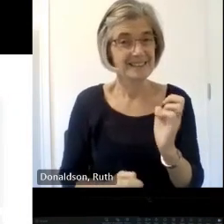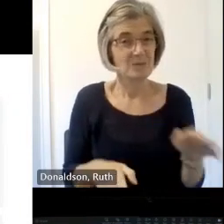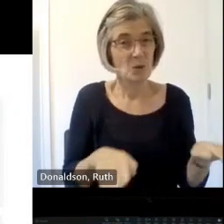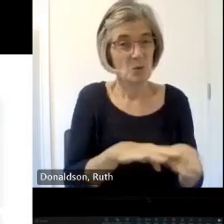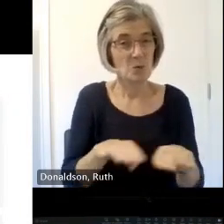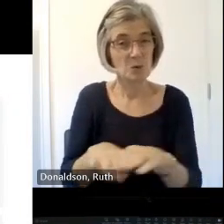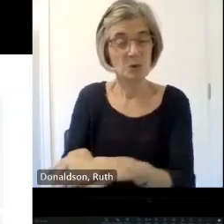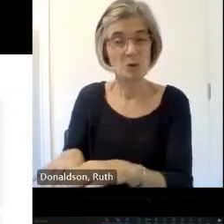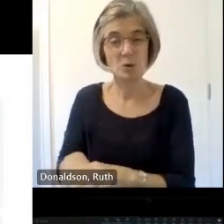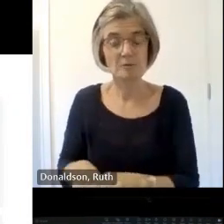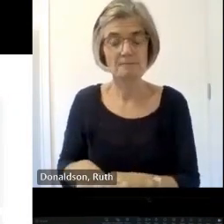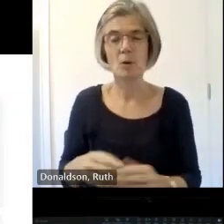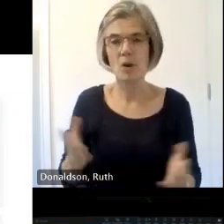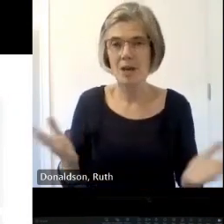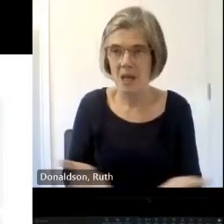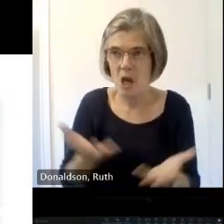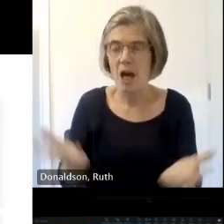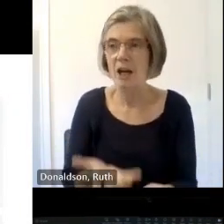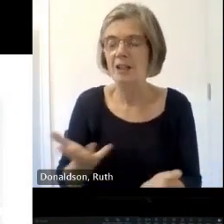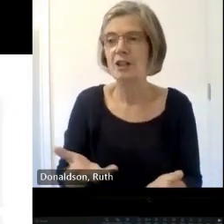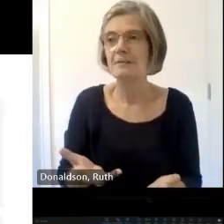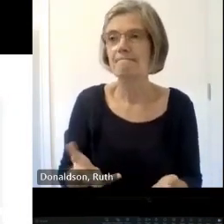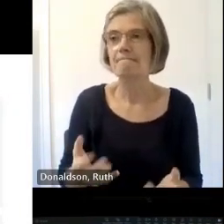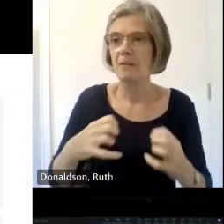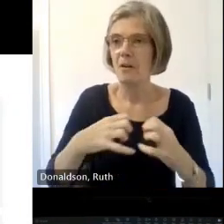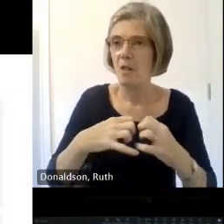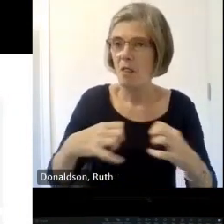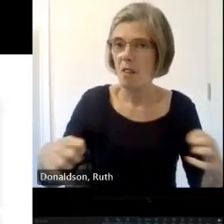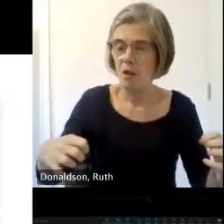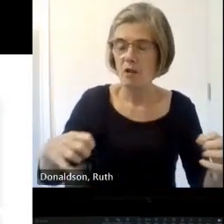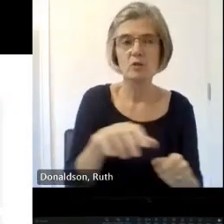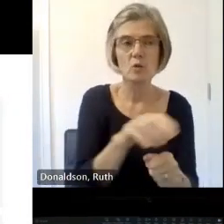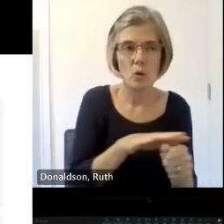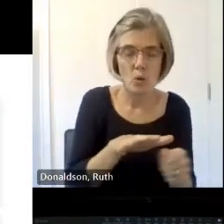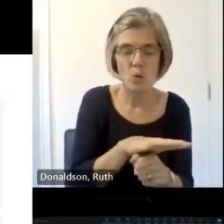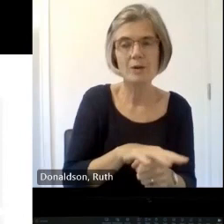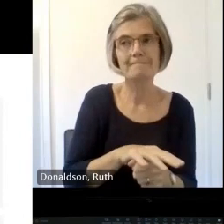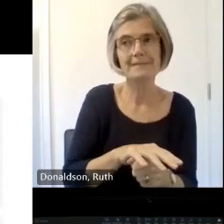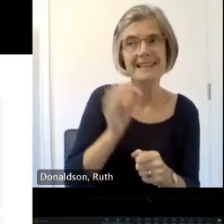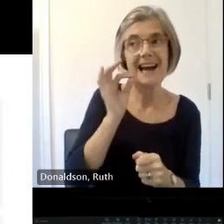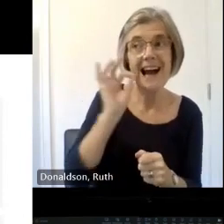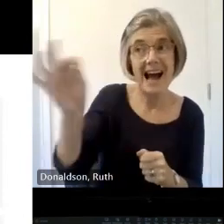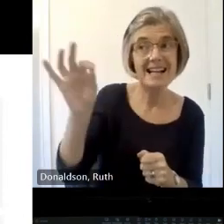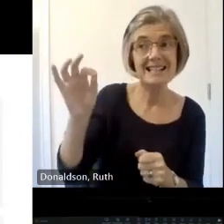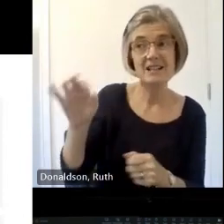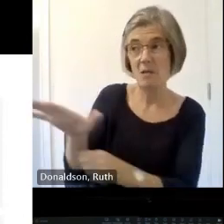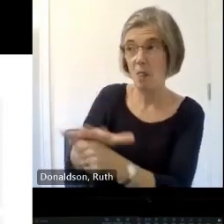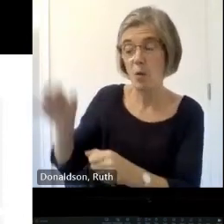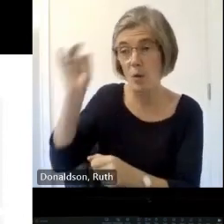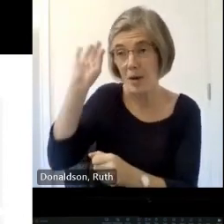they need someone to reach out to them as well so if you know we can you can get in touch with us